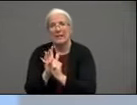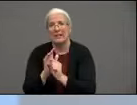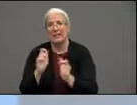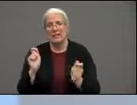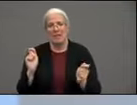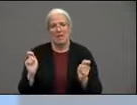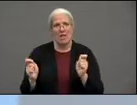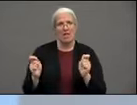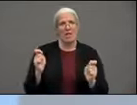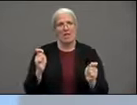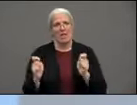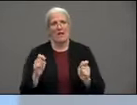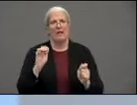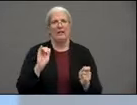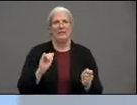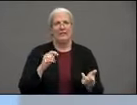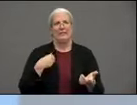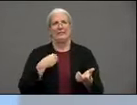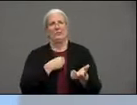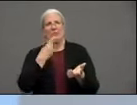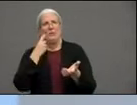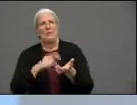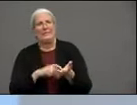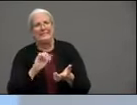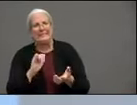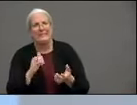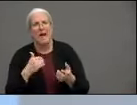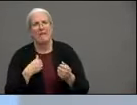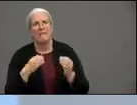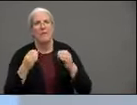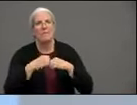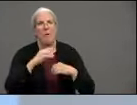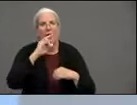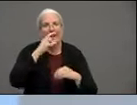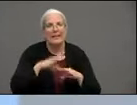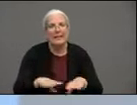a lot more kids who are who are being diagnosed with with COVID-19 and